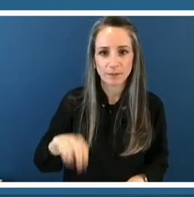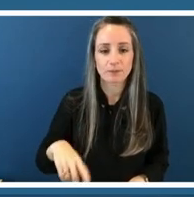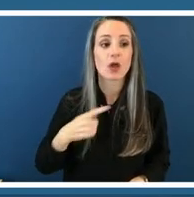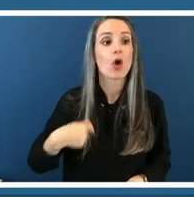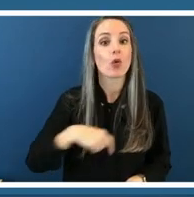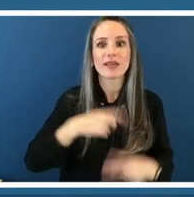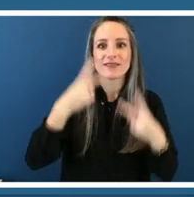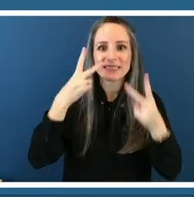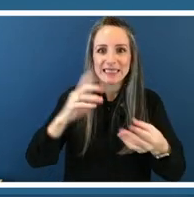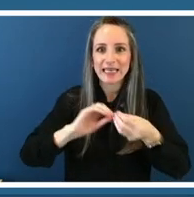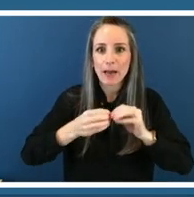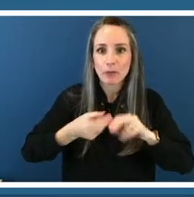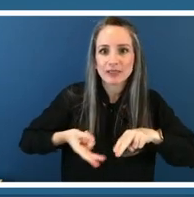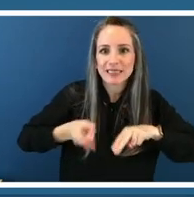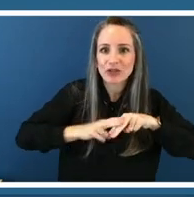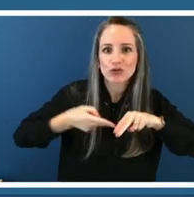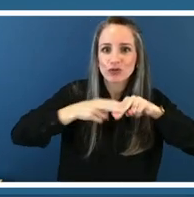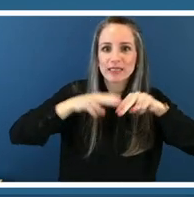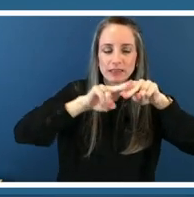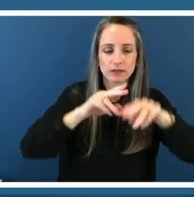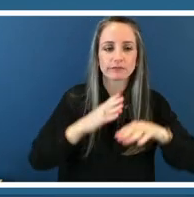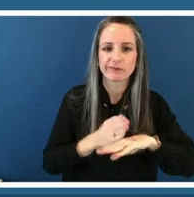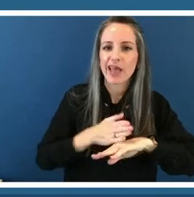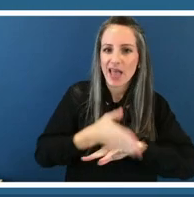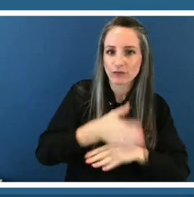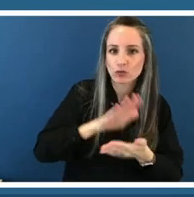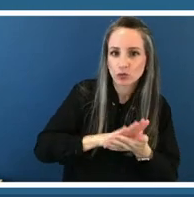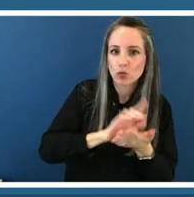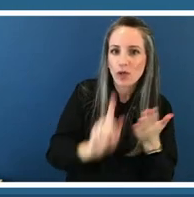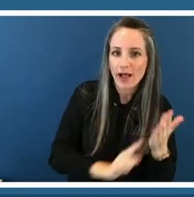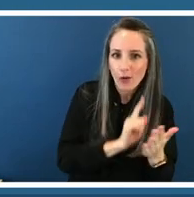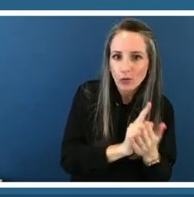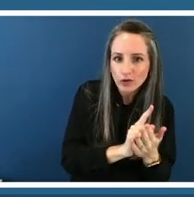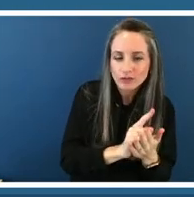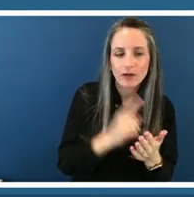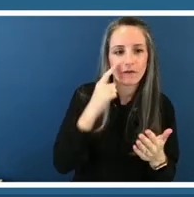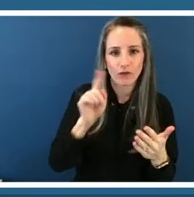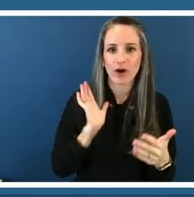during the after school hours but also